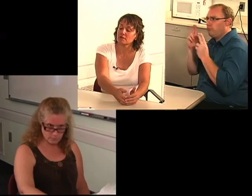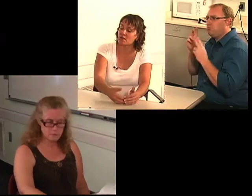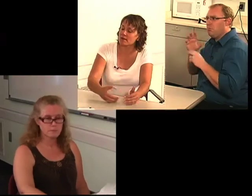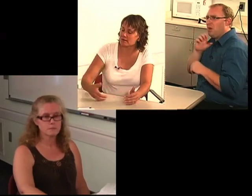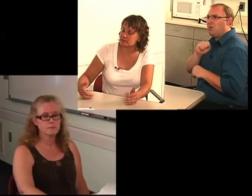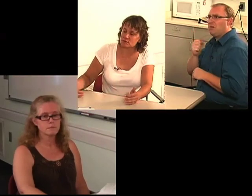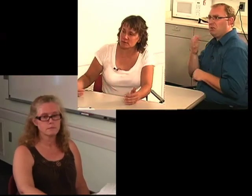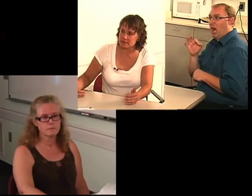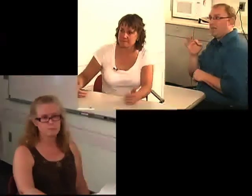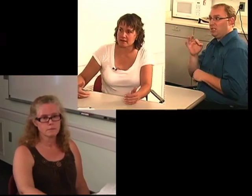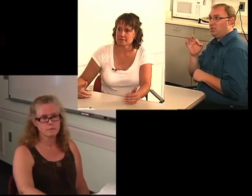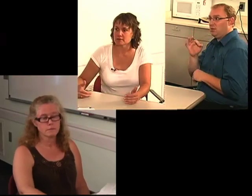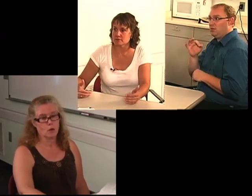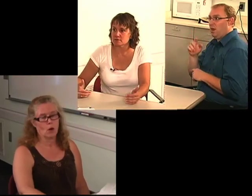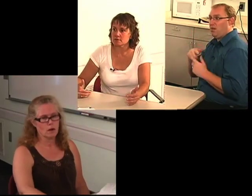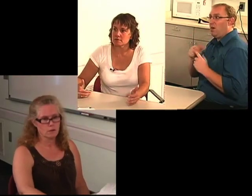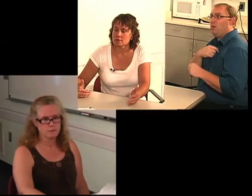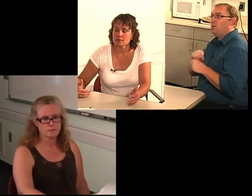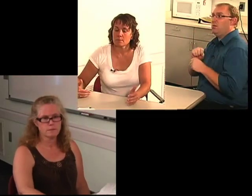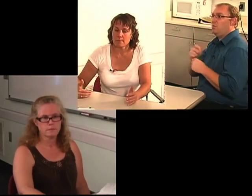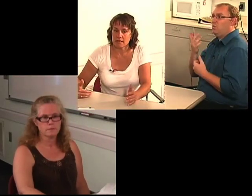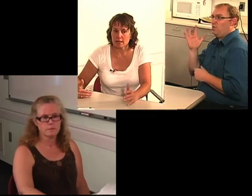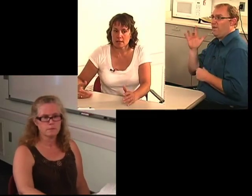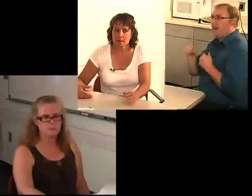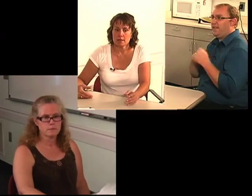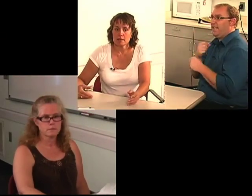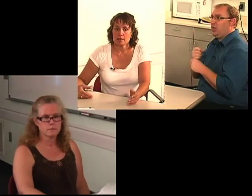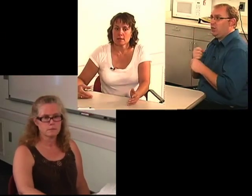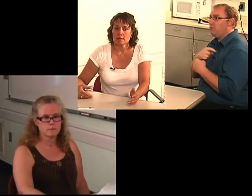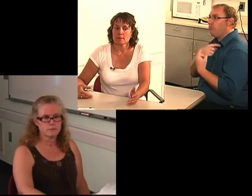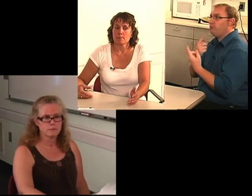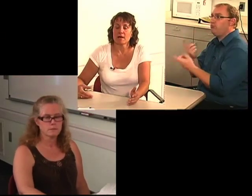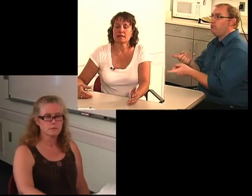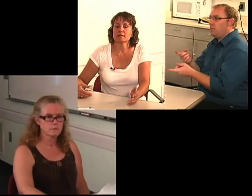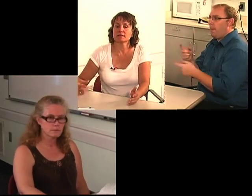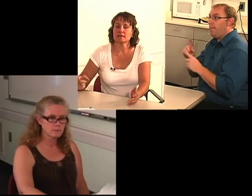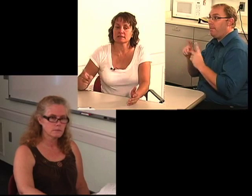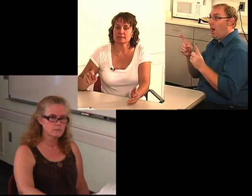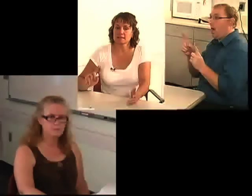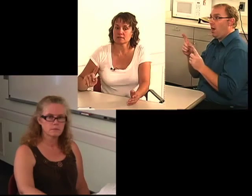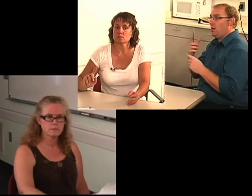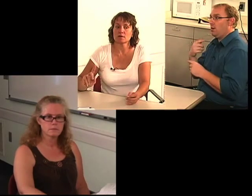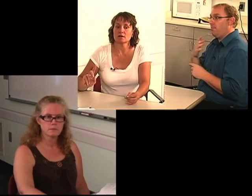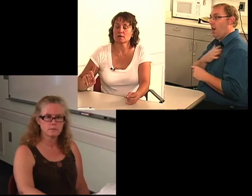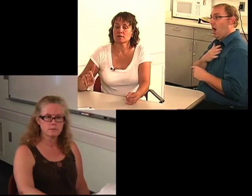and I'd done that for 25 years. But my hearing is getting worse,